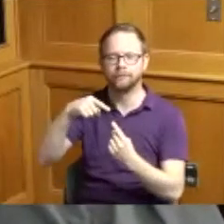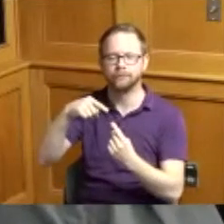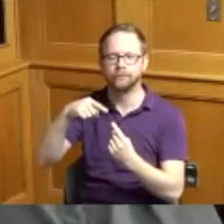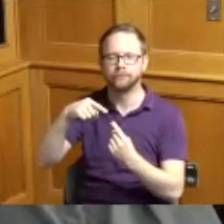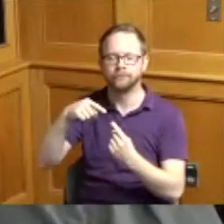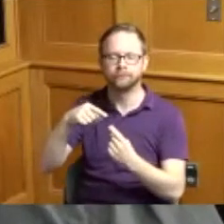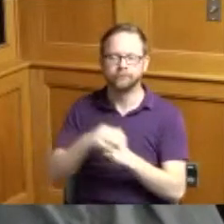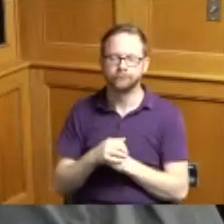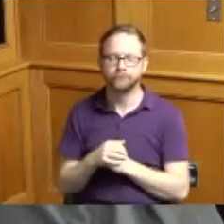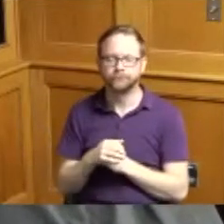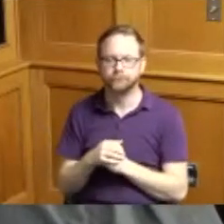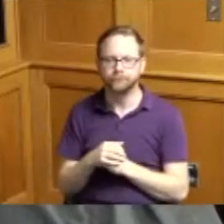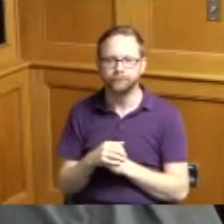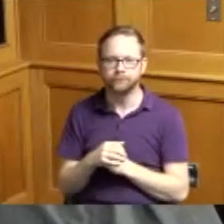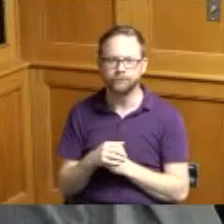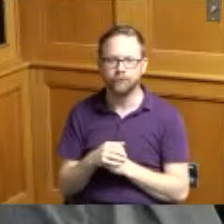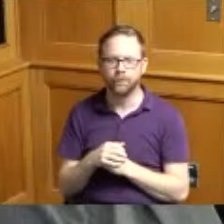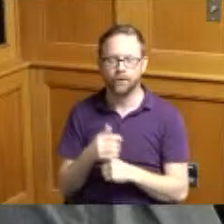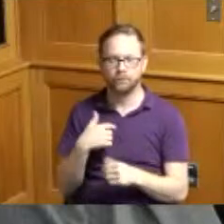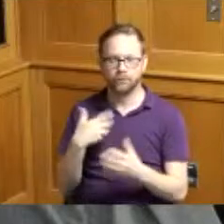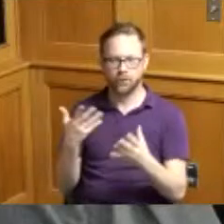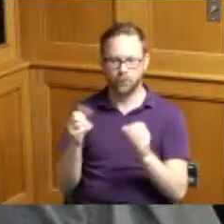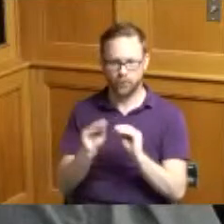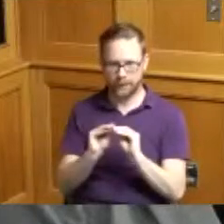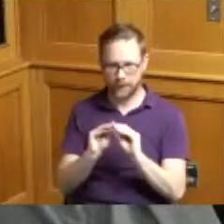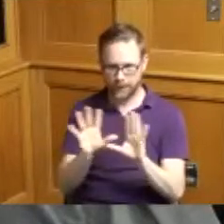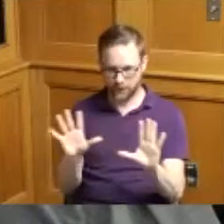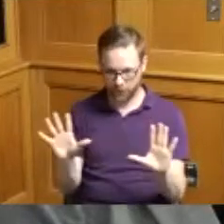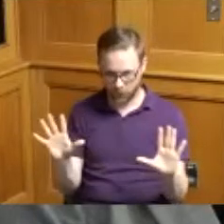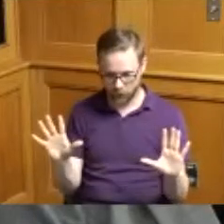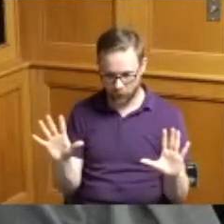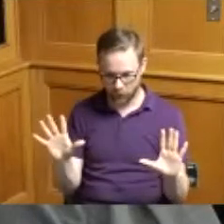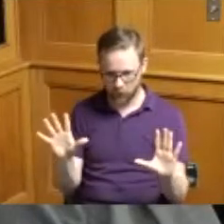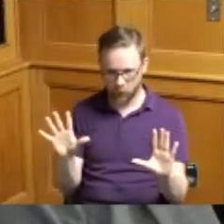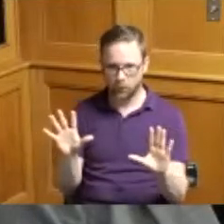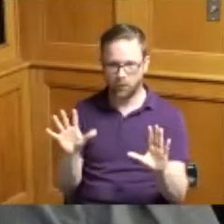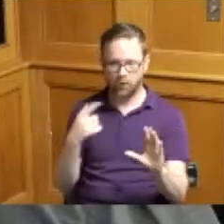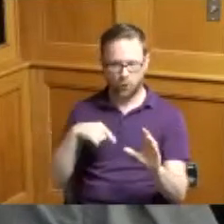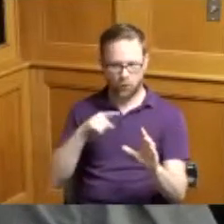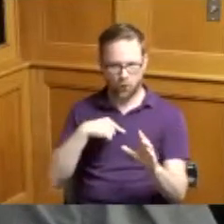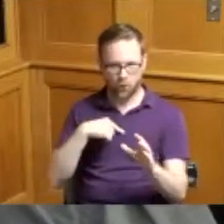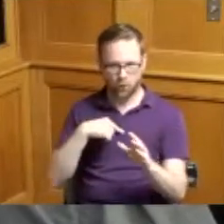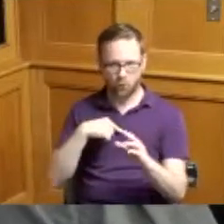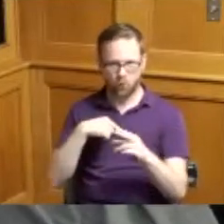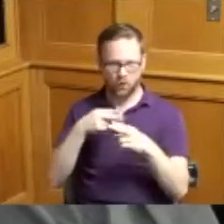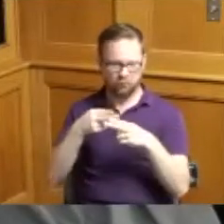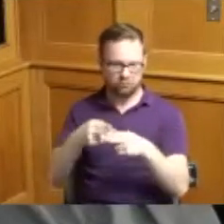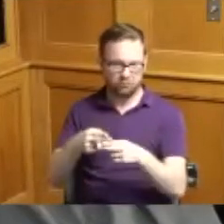I wanted to just be clear on when we talk about the banks and our board has been very clear